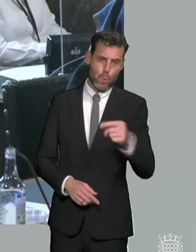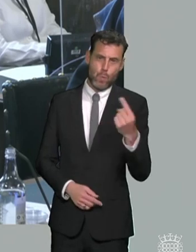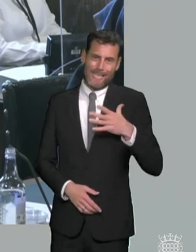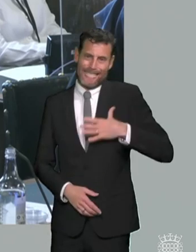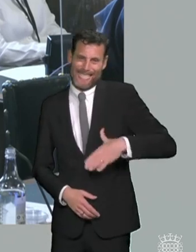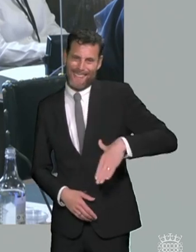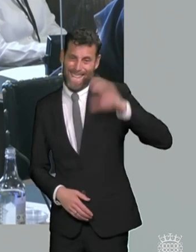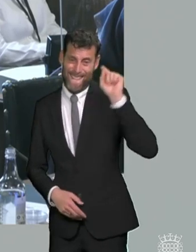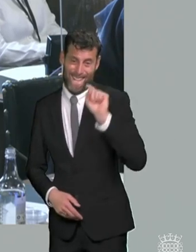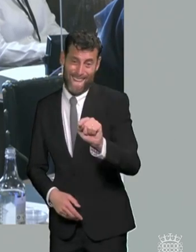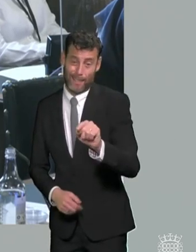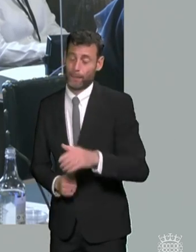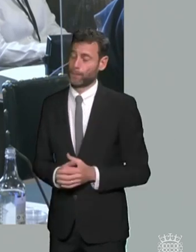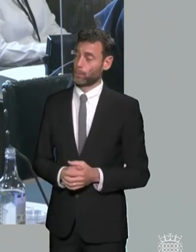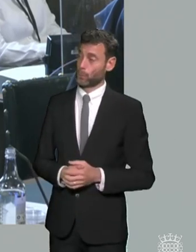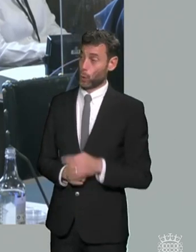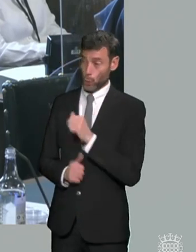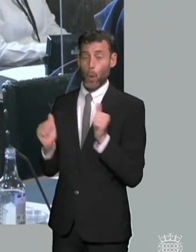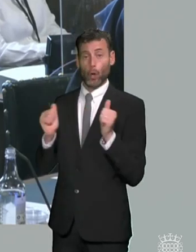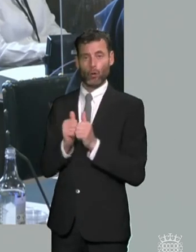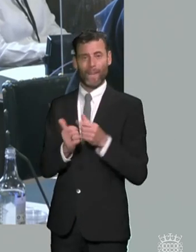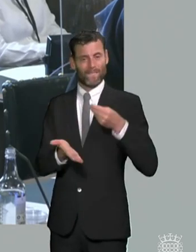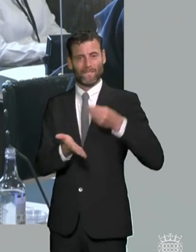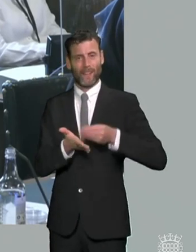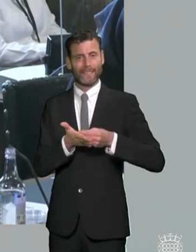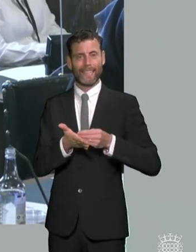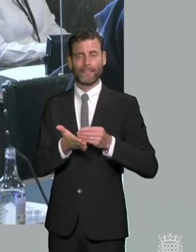as an issue and if so do you would you agree that with funding being ring fenced